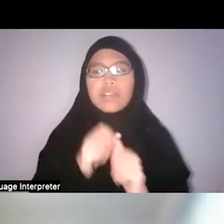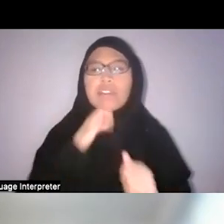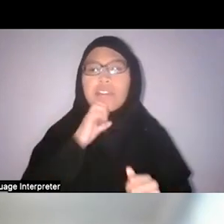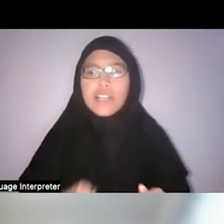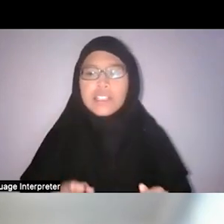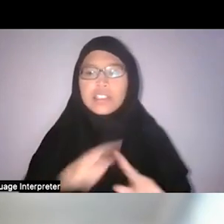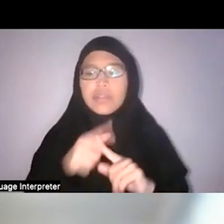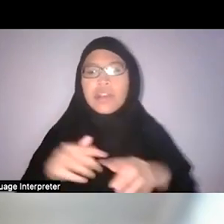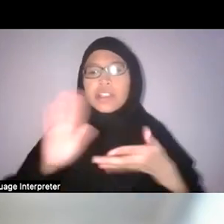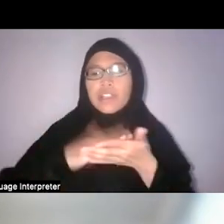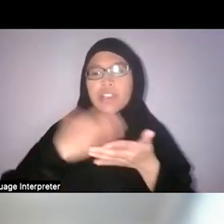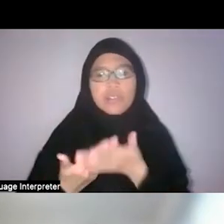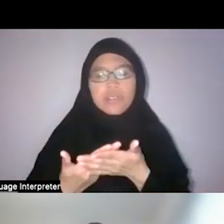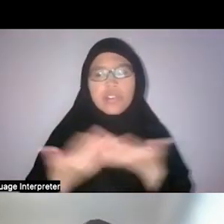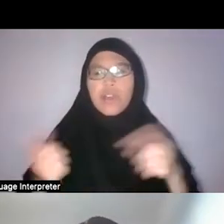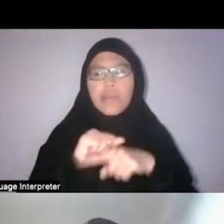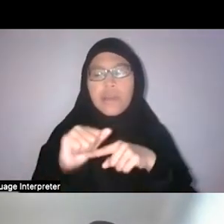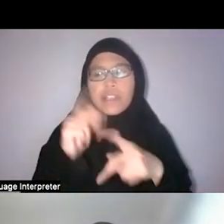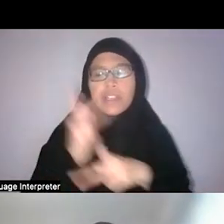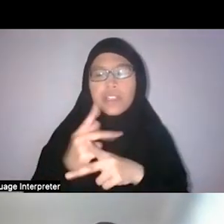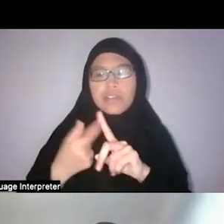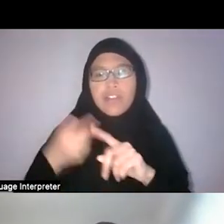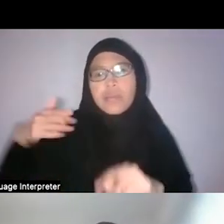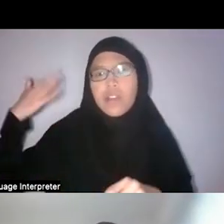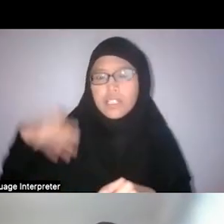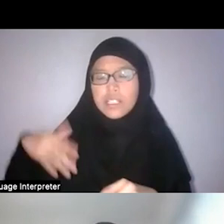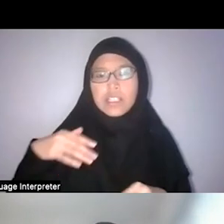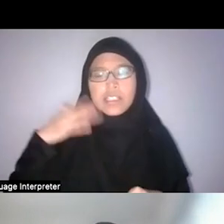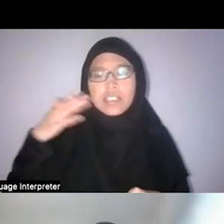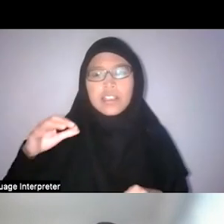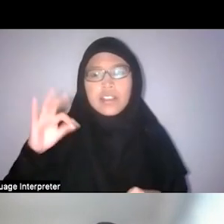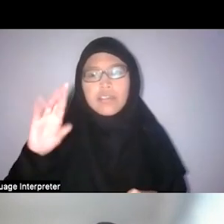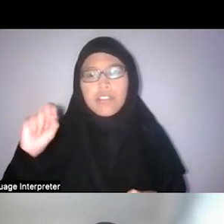the practices they kept from their ancestors, from their forefathers, even their grandparents.